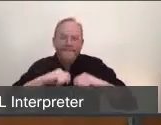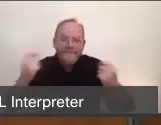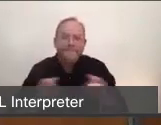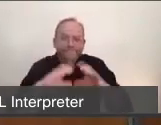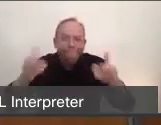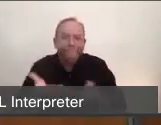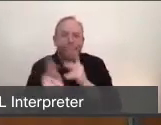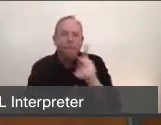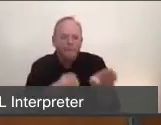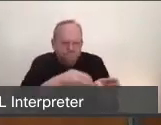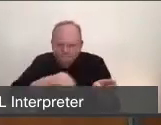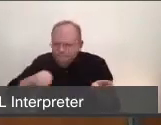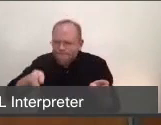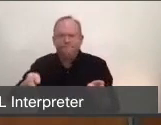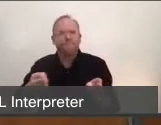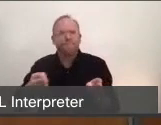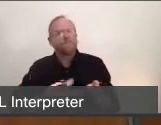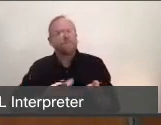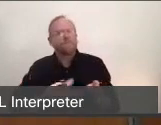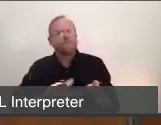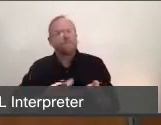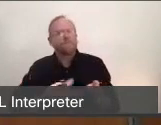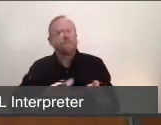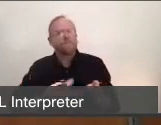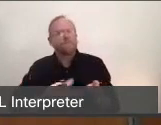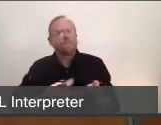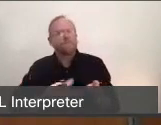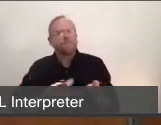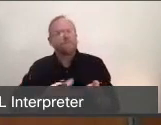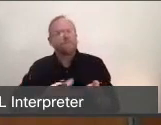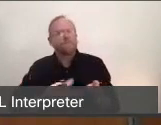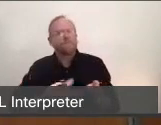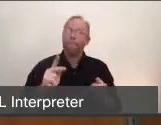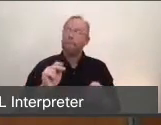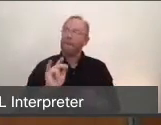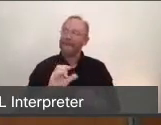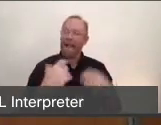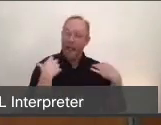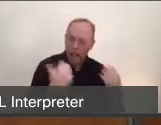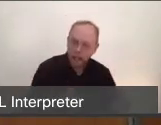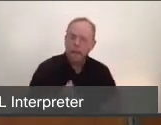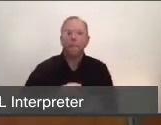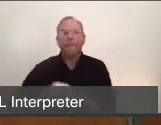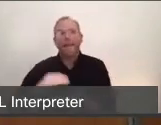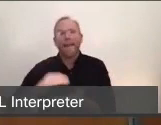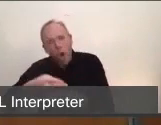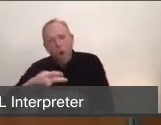Folks with expertise in public health, medical care, and disaster response and preparedness, from the public and private sectors.